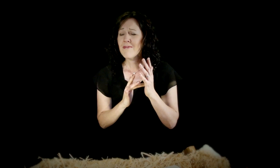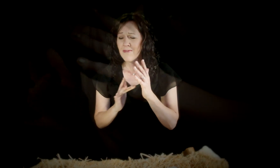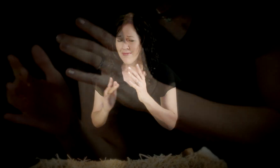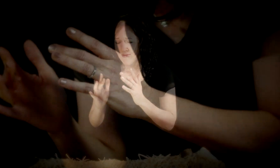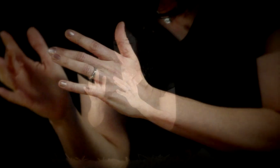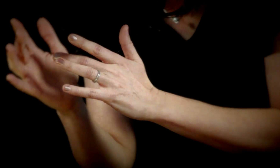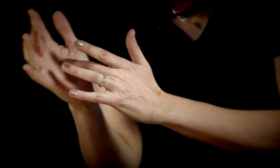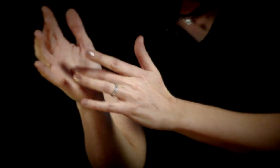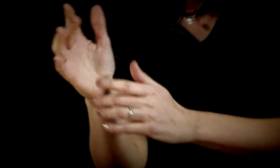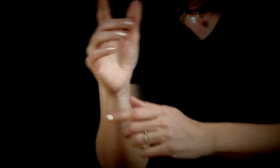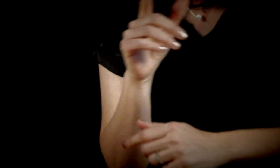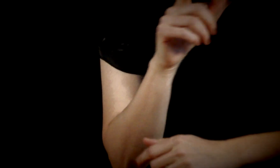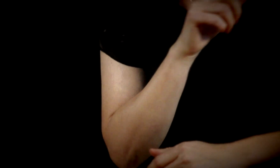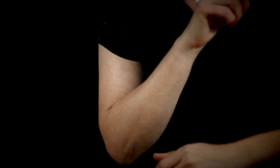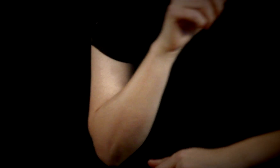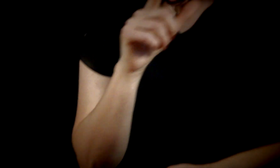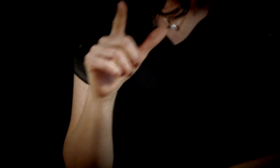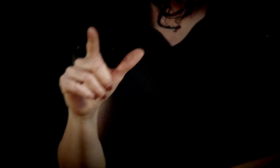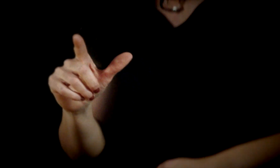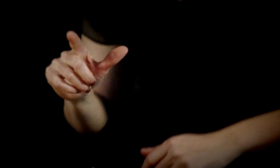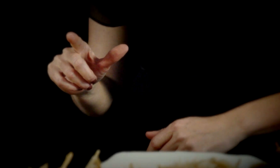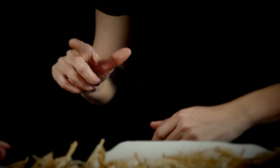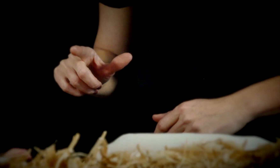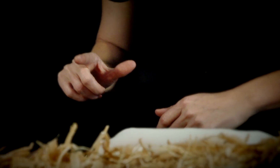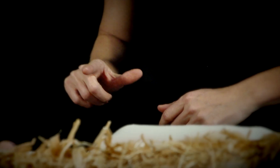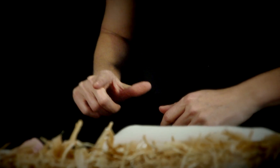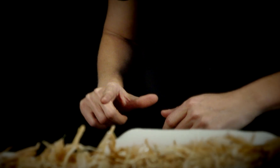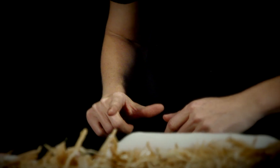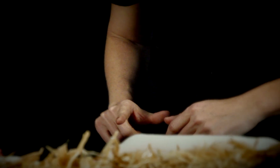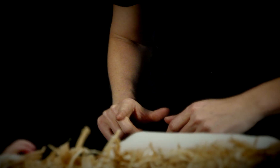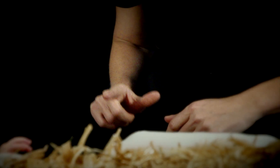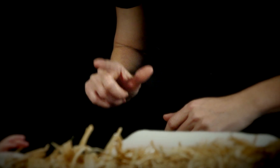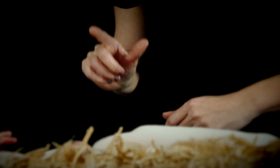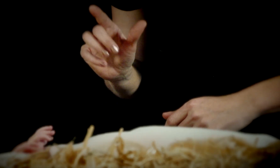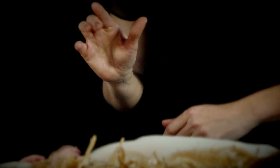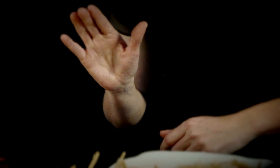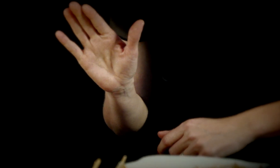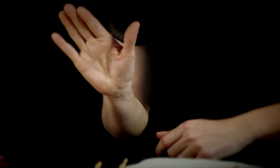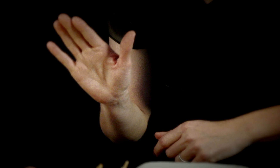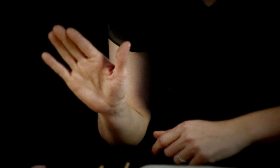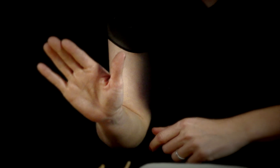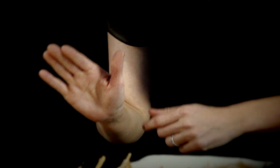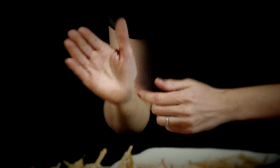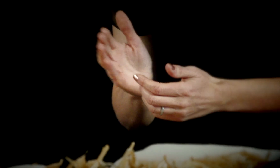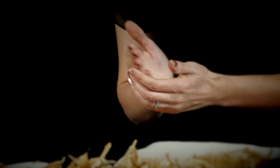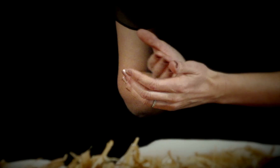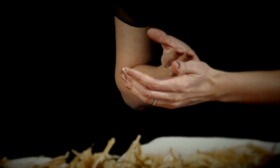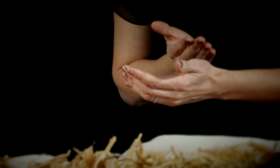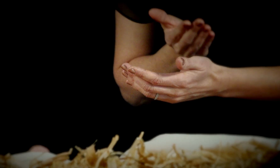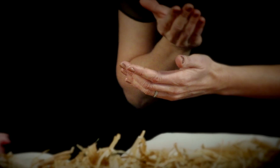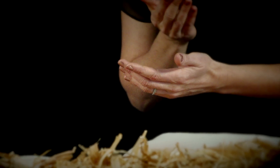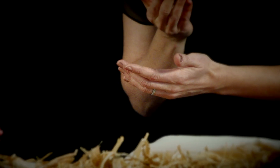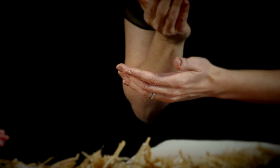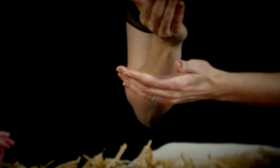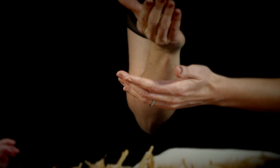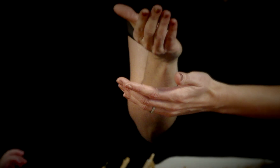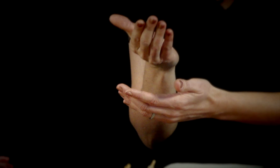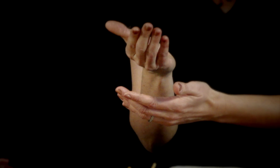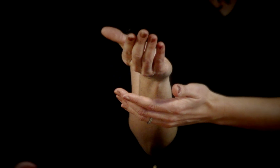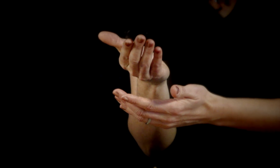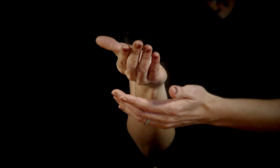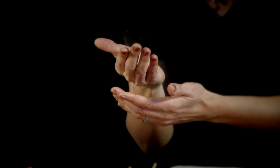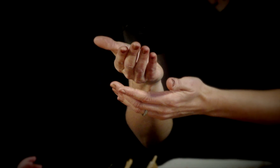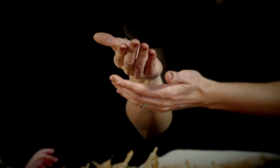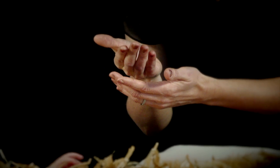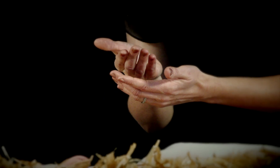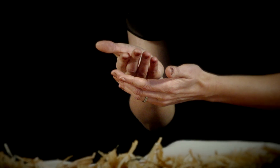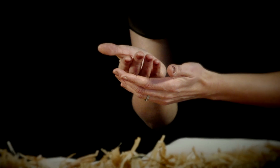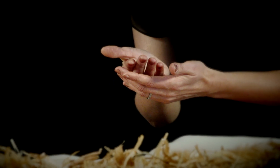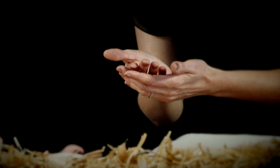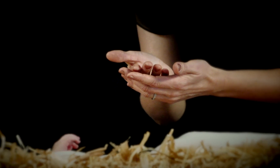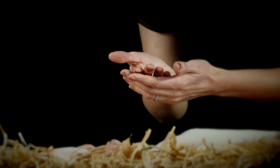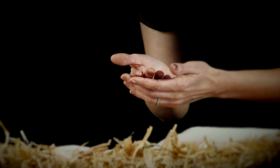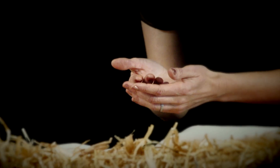Jesus, Lord, at thy birth